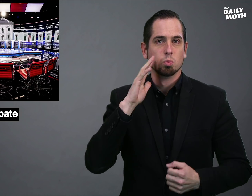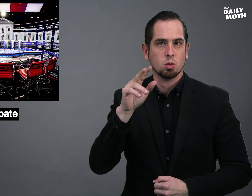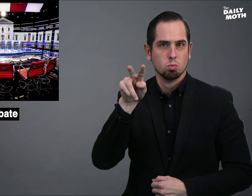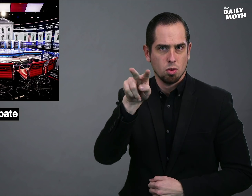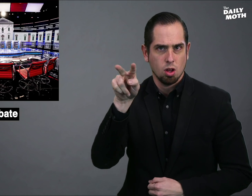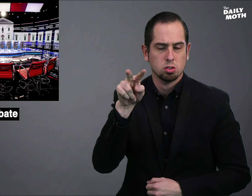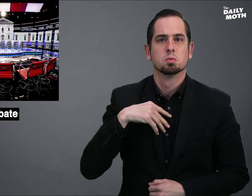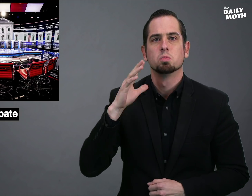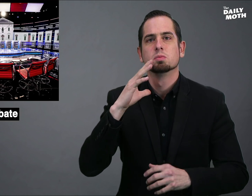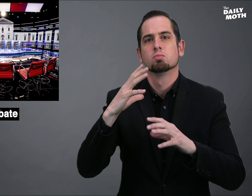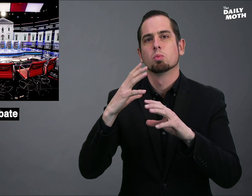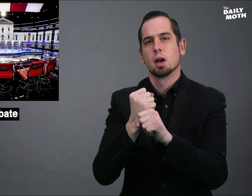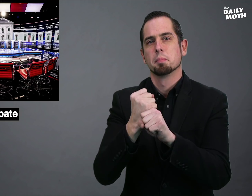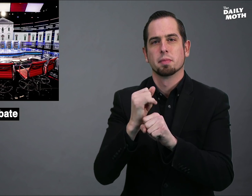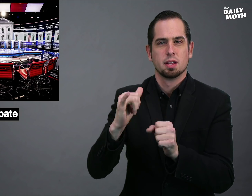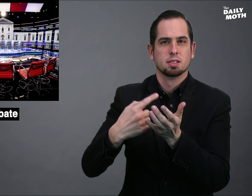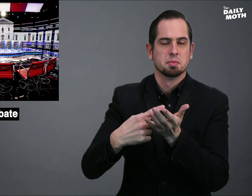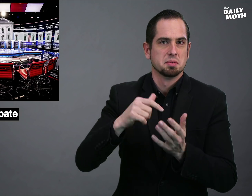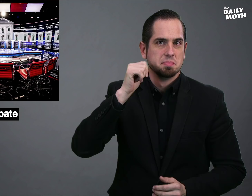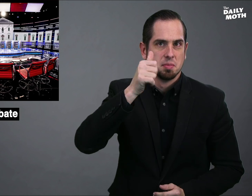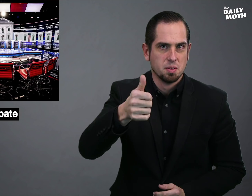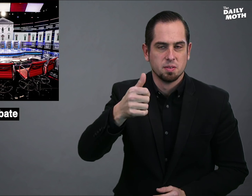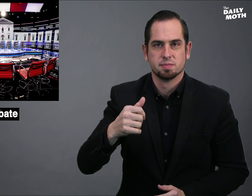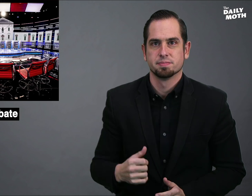I'll be watching it and will do a recap tomorrow.